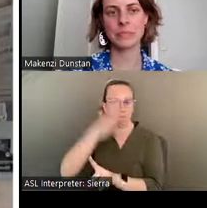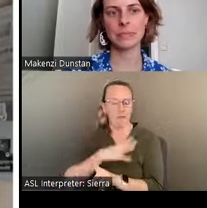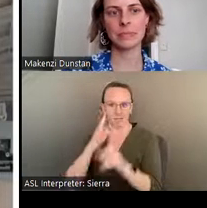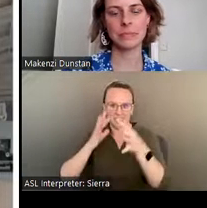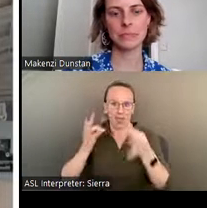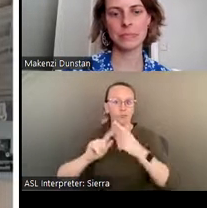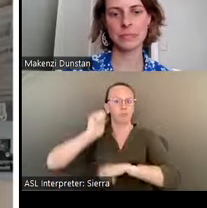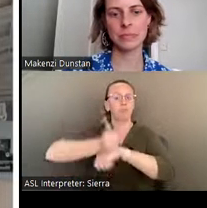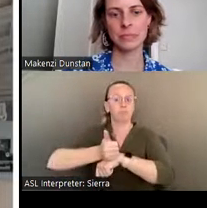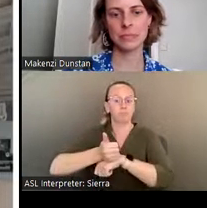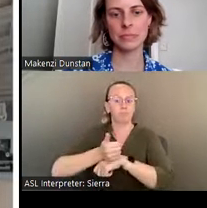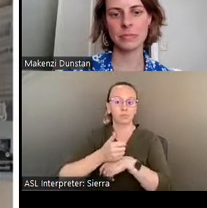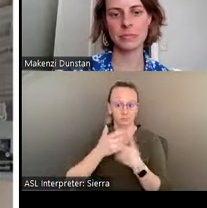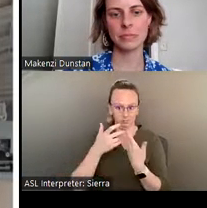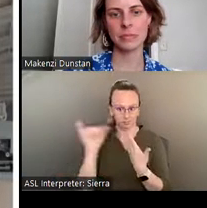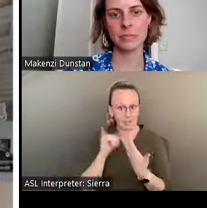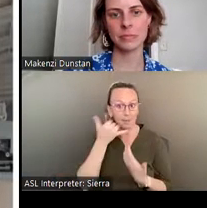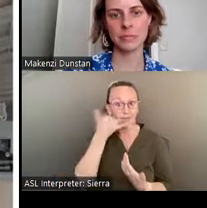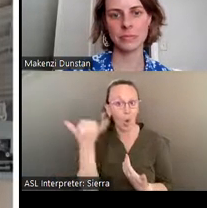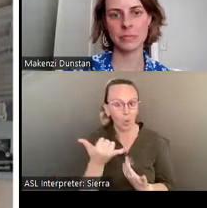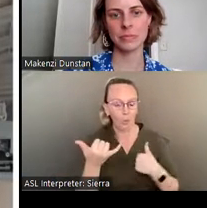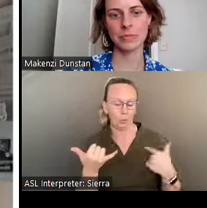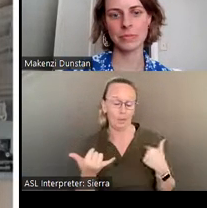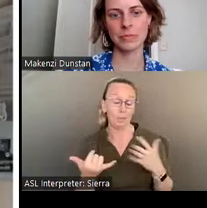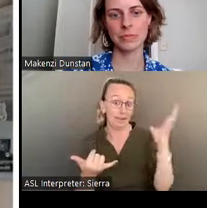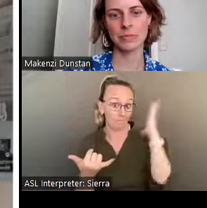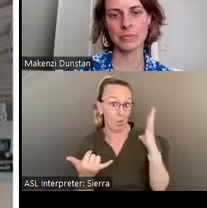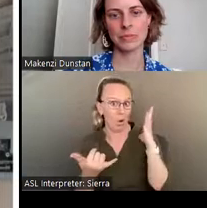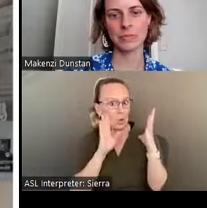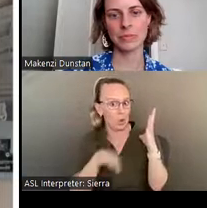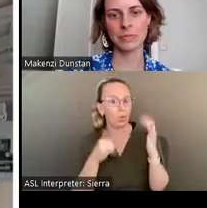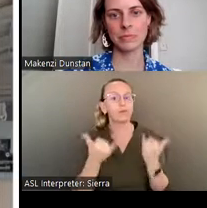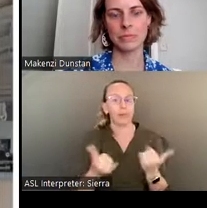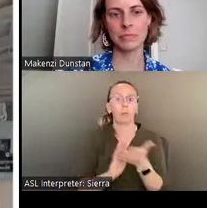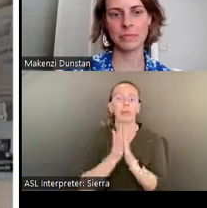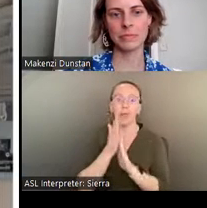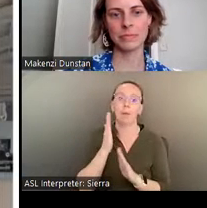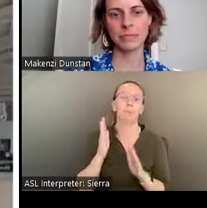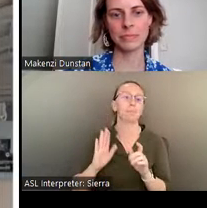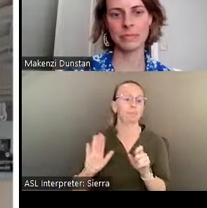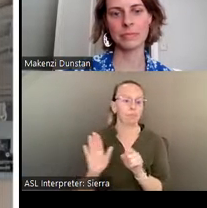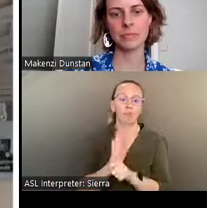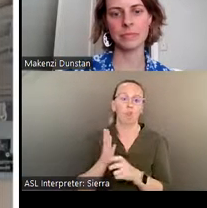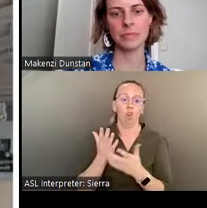As telephones as we used to know them now become truly regulated to the annals of history,